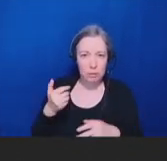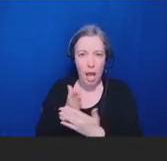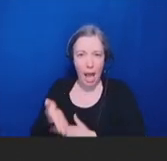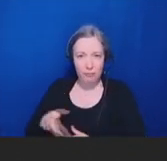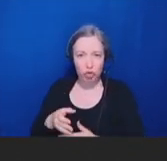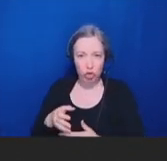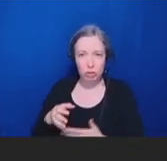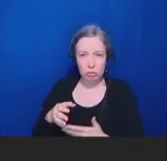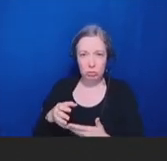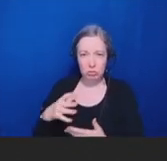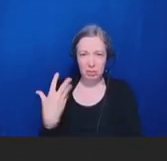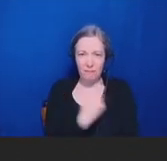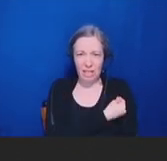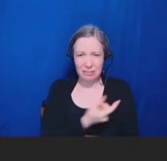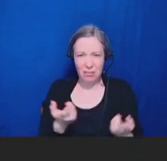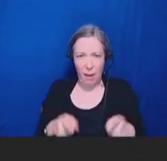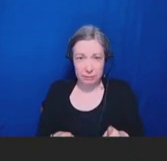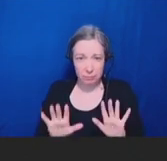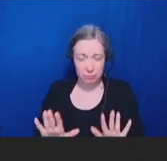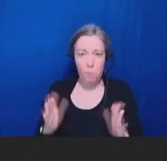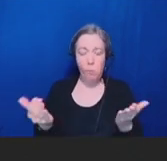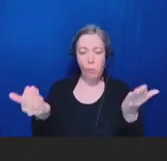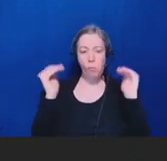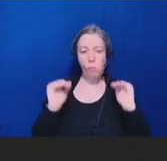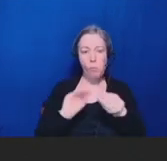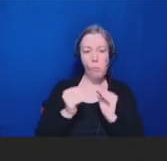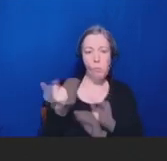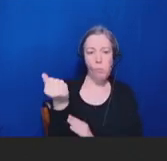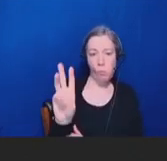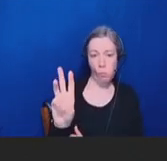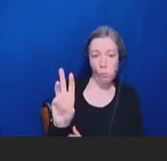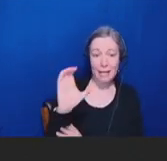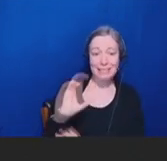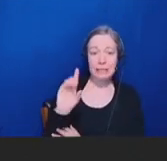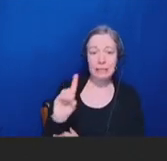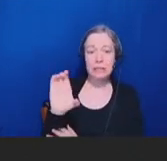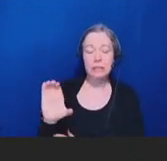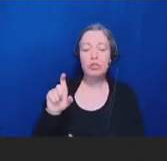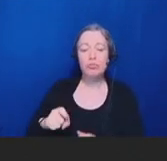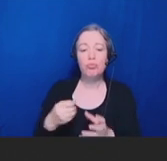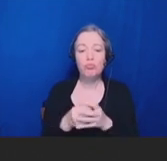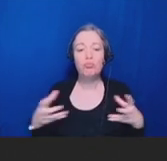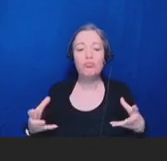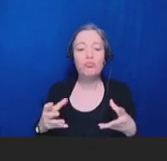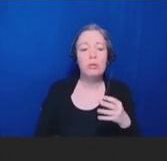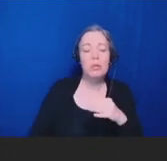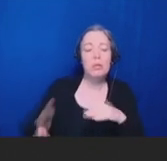Number 16, CDC should expand the number of healthcare organizations participating in